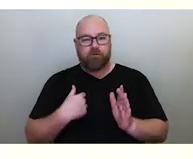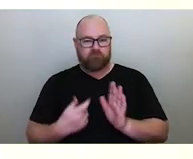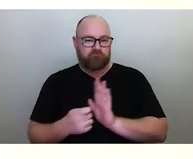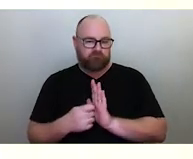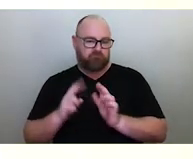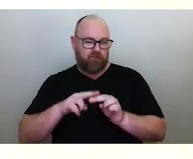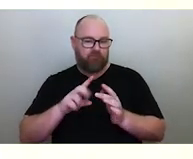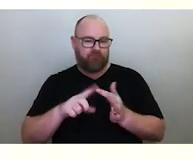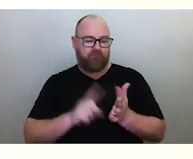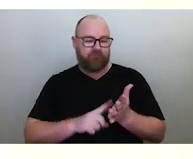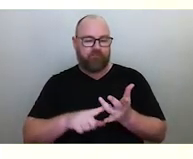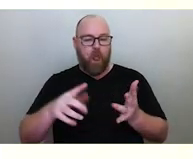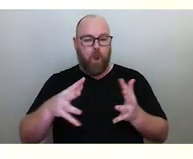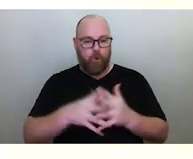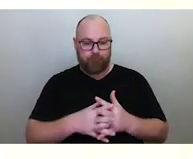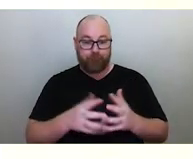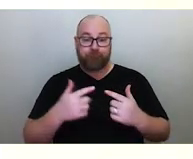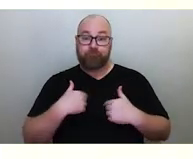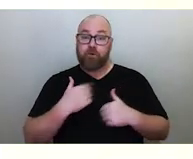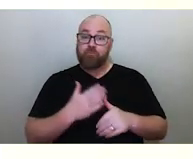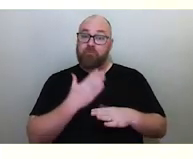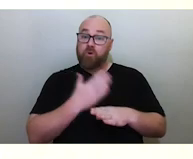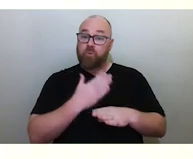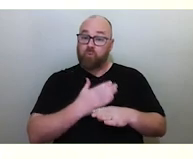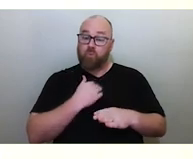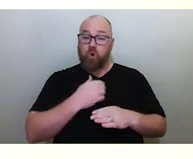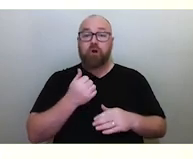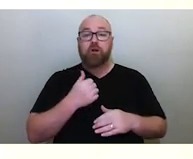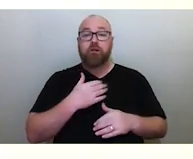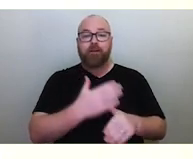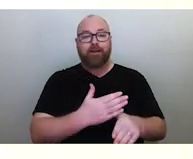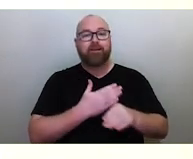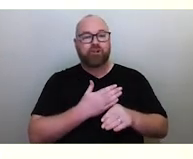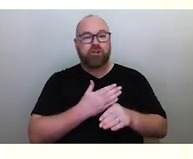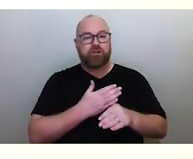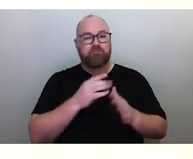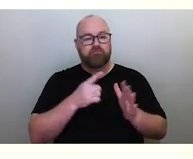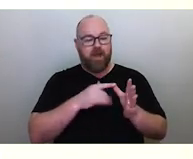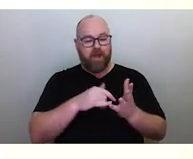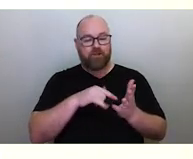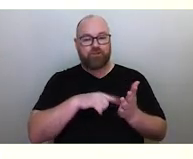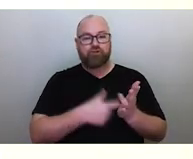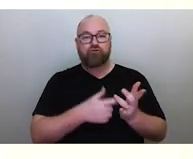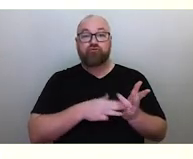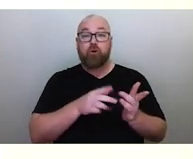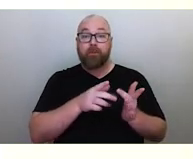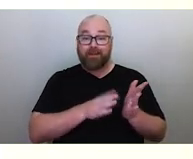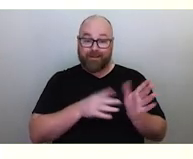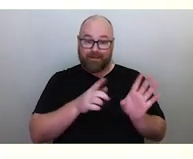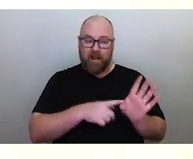I work primarily in the field of Indigenous Astronomy, which we can think of as a branch of Cultural Astronomy.